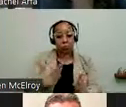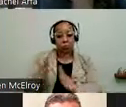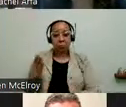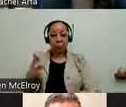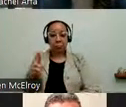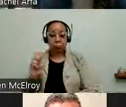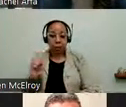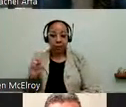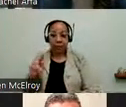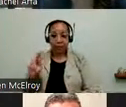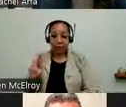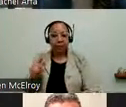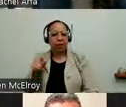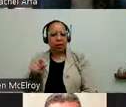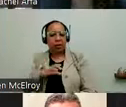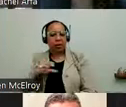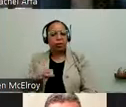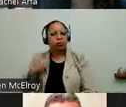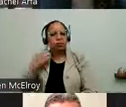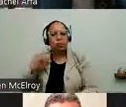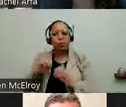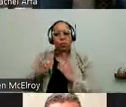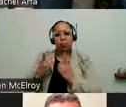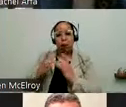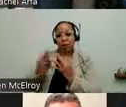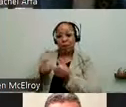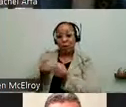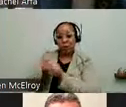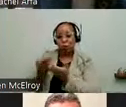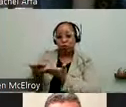family and support services, hoped hoped shared the space with. And this